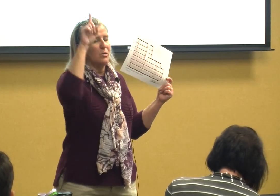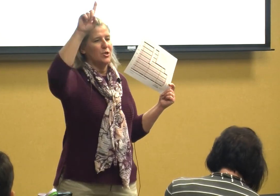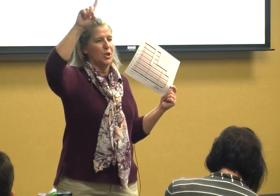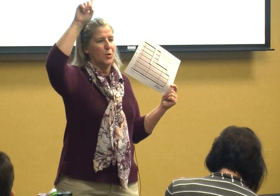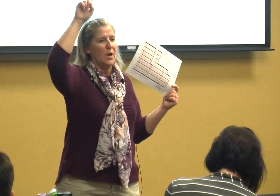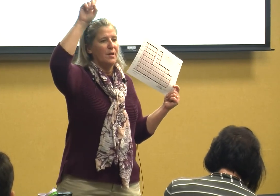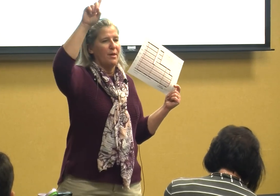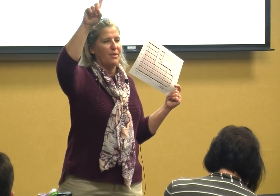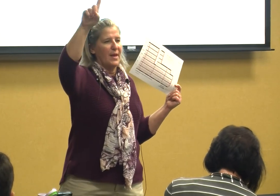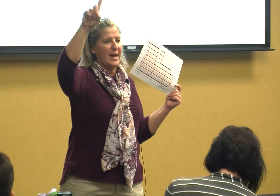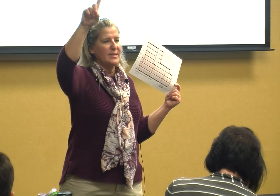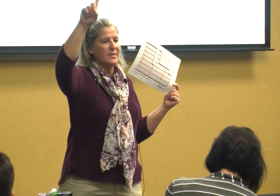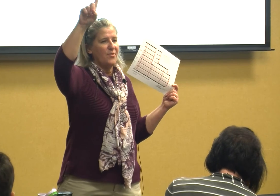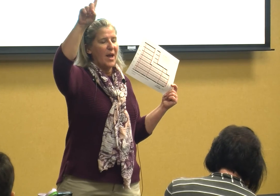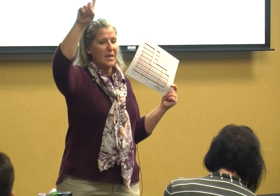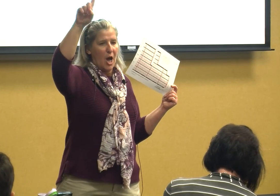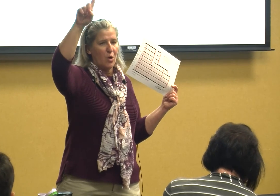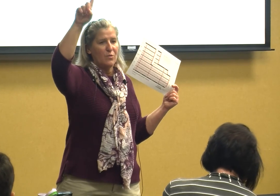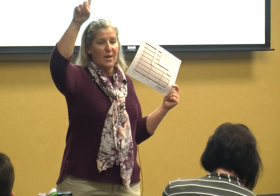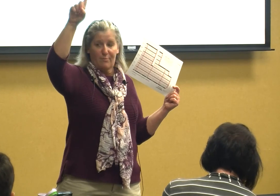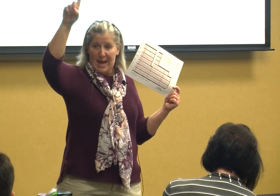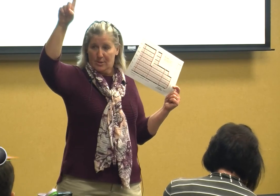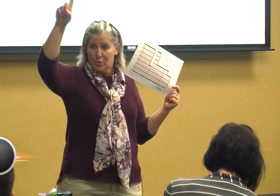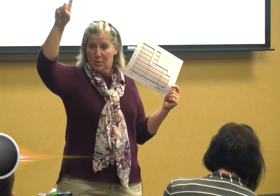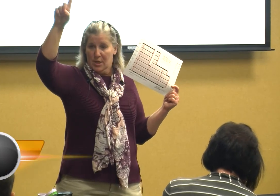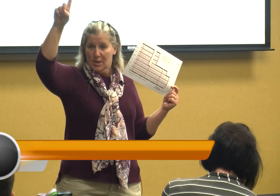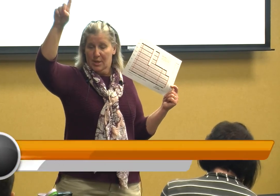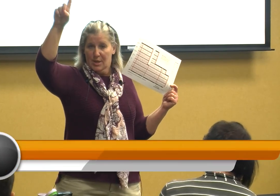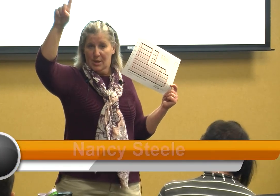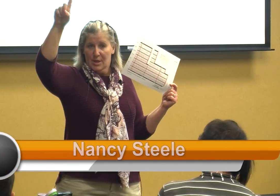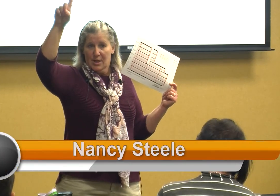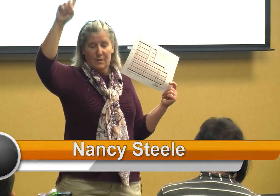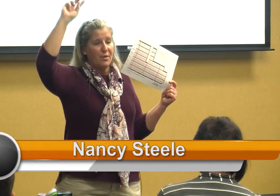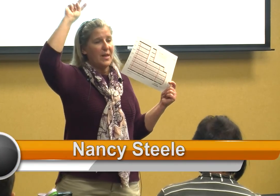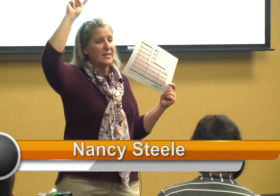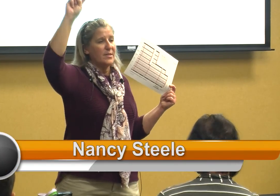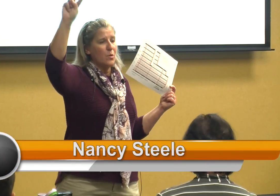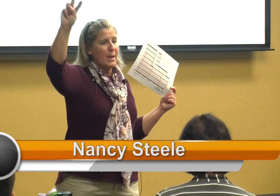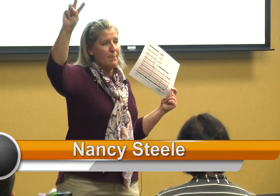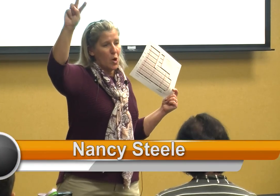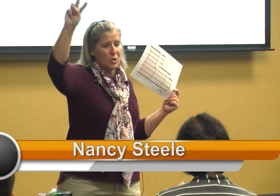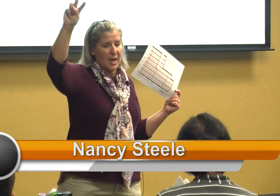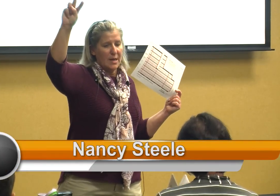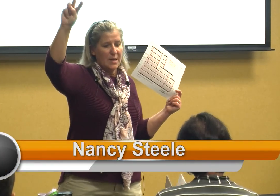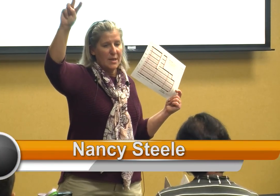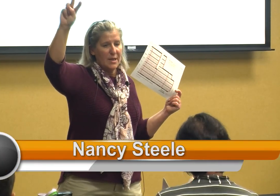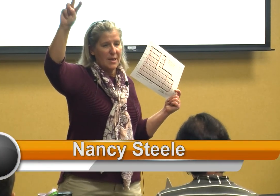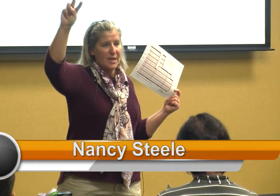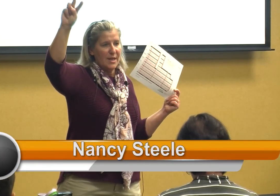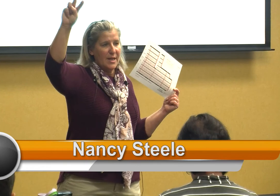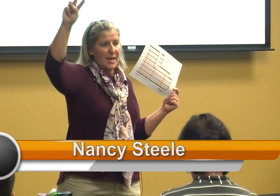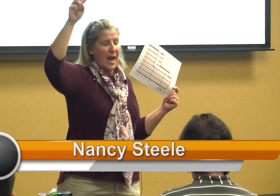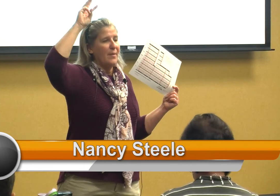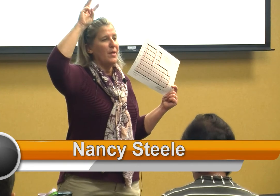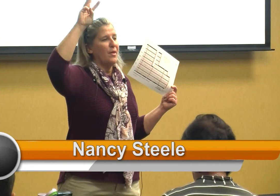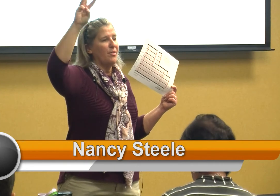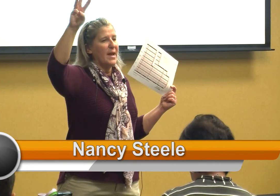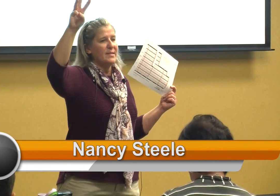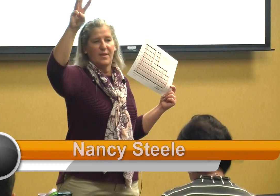you the things that they know they've mastered the things that are emerging and then the things that